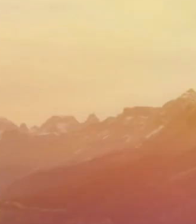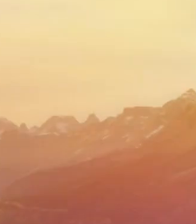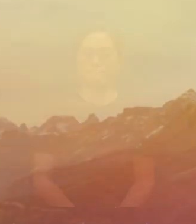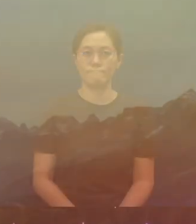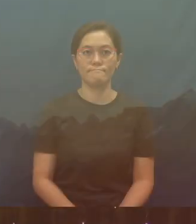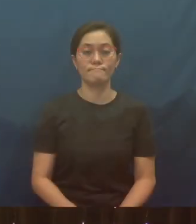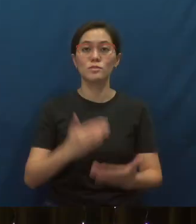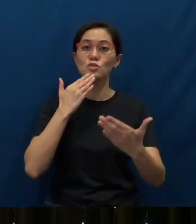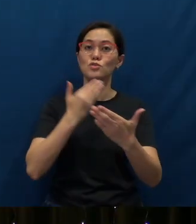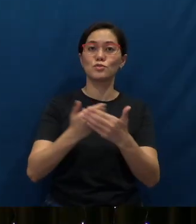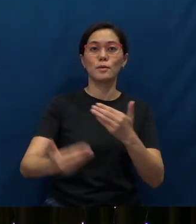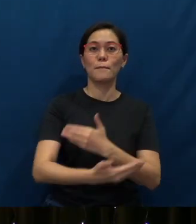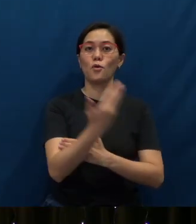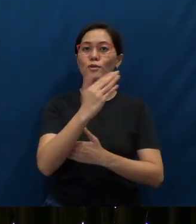A very good morning to all of you.